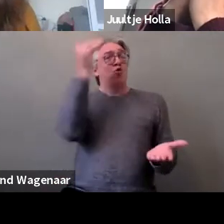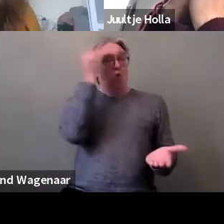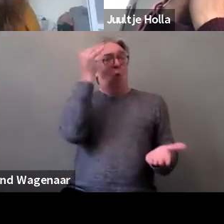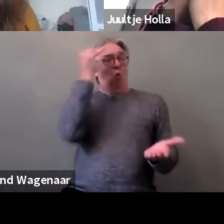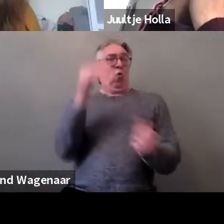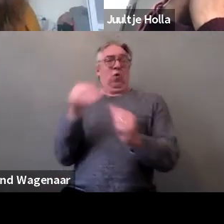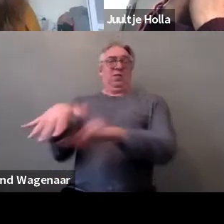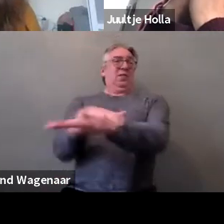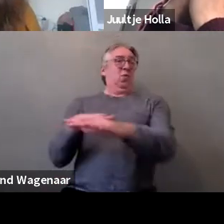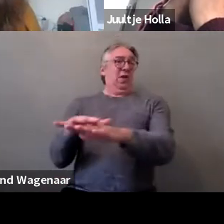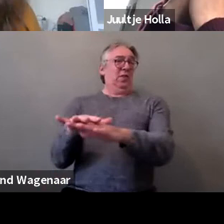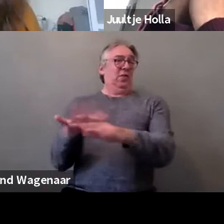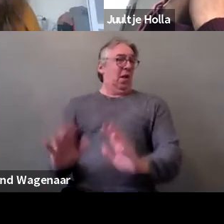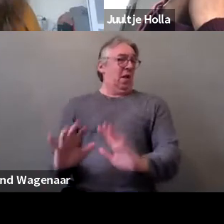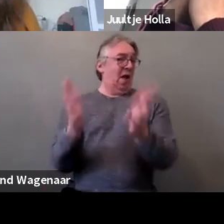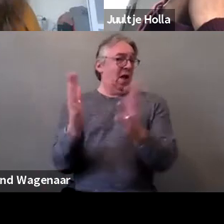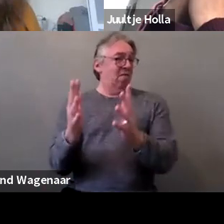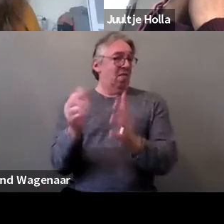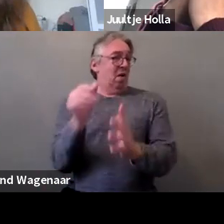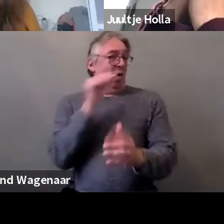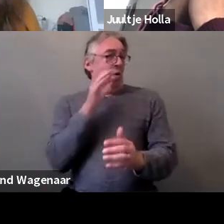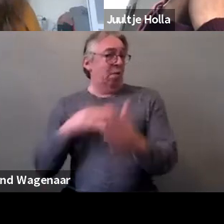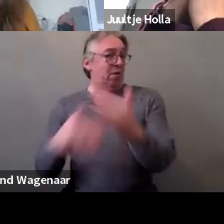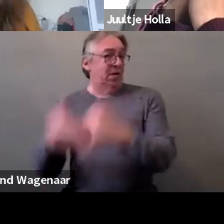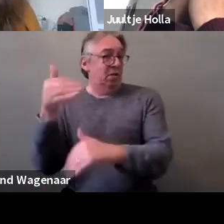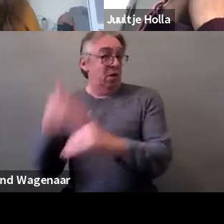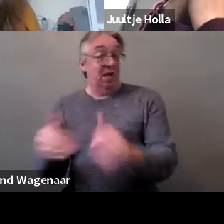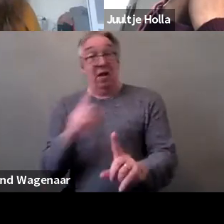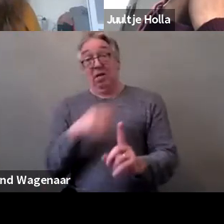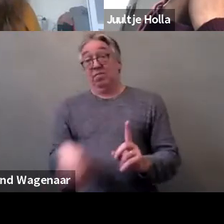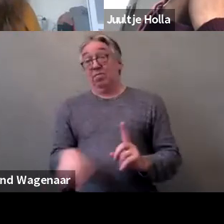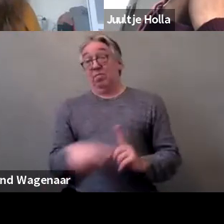as well as many recommendations have been formulated by them